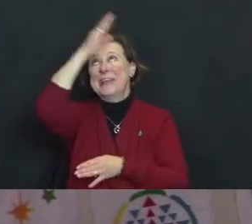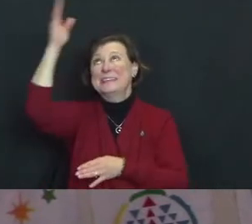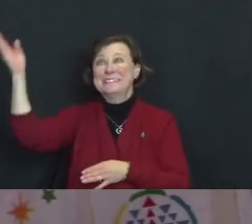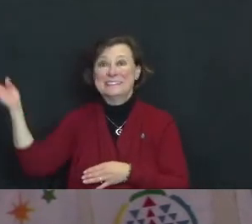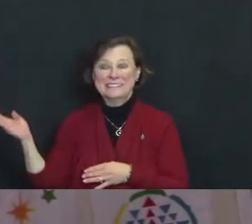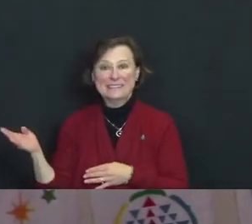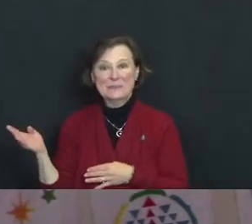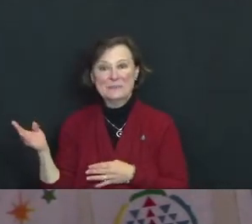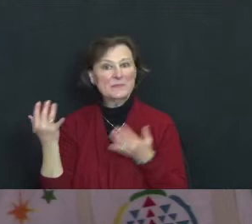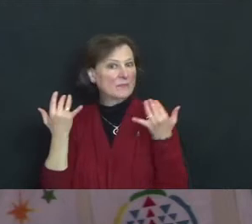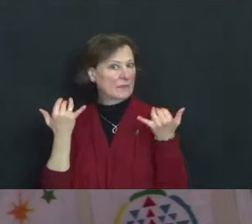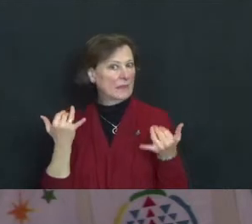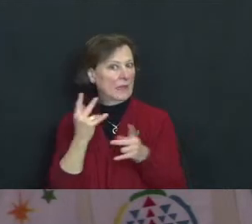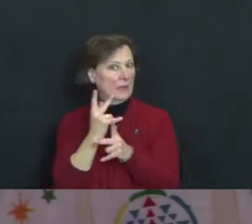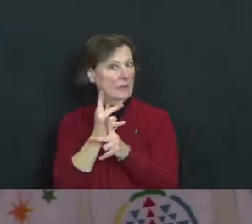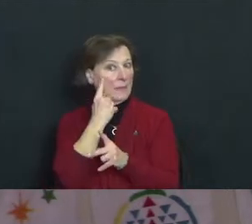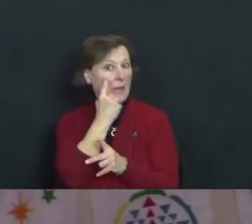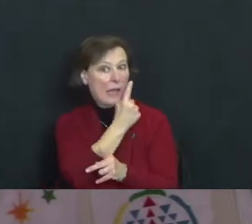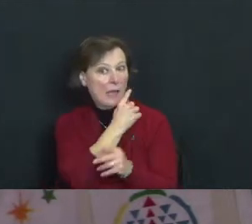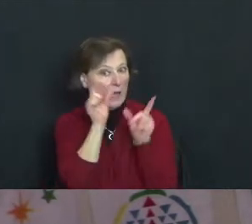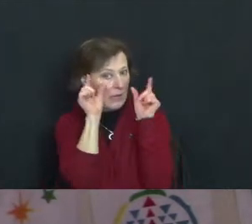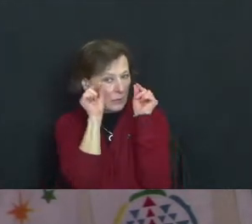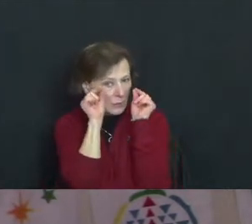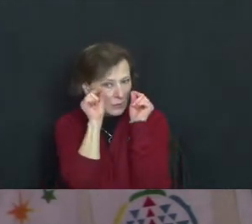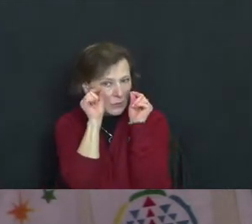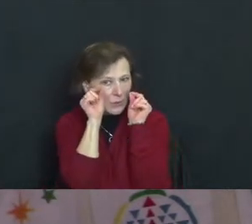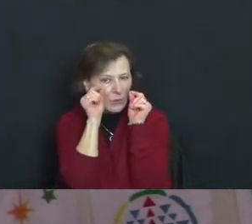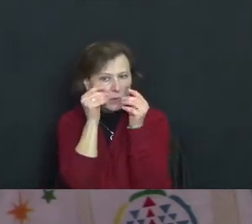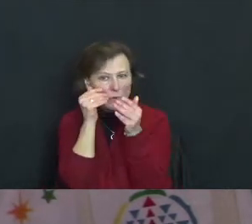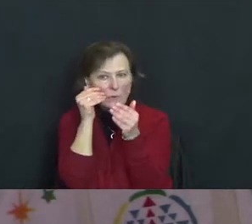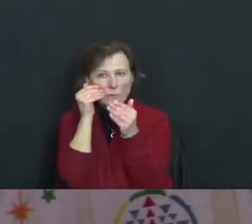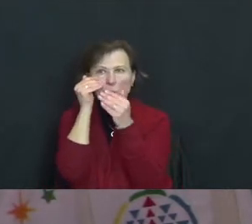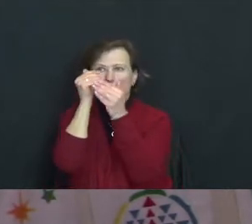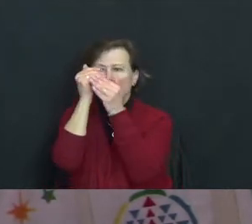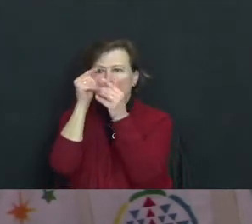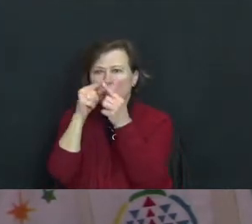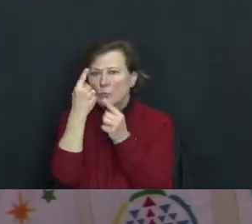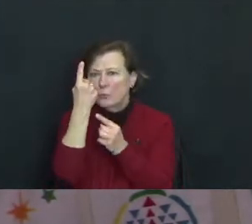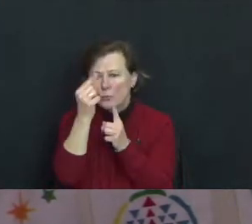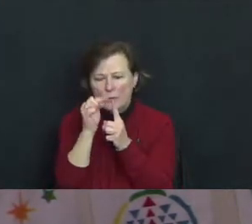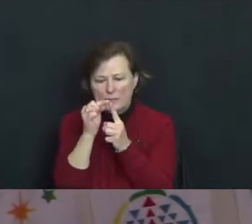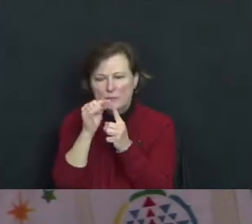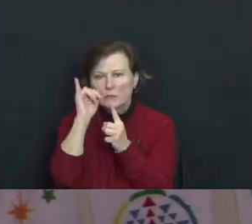Now, keep your eyes closed and move in close to one jewel in the net.